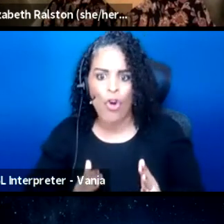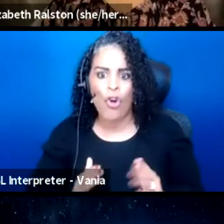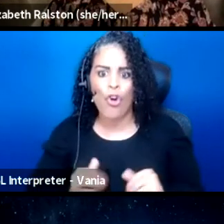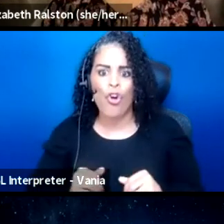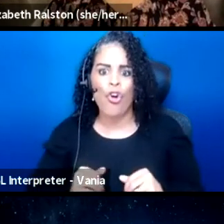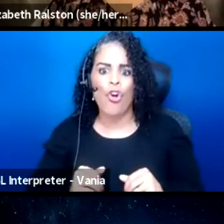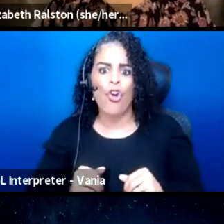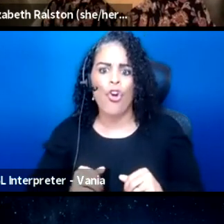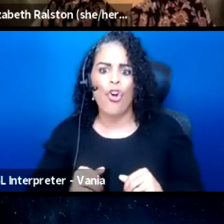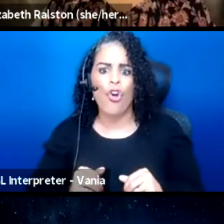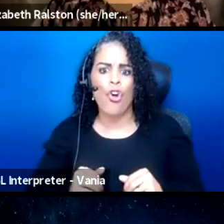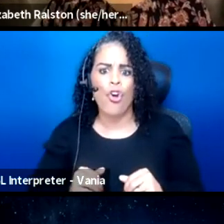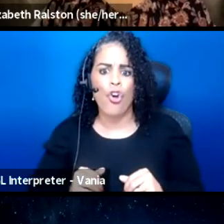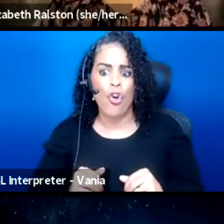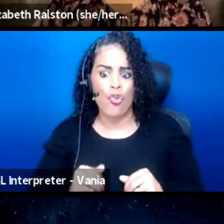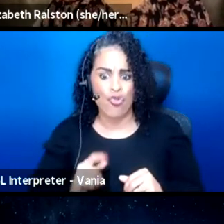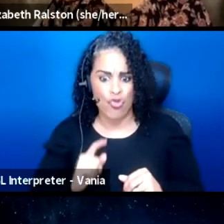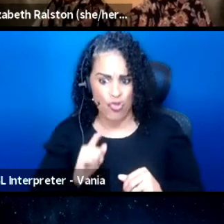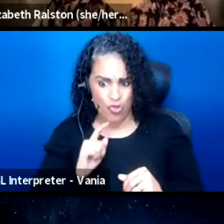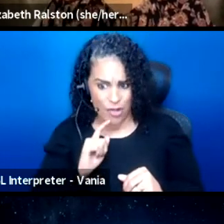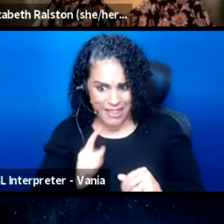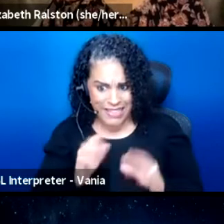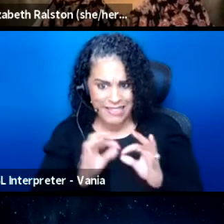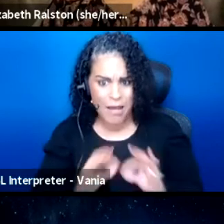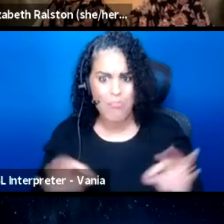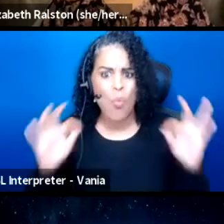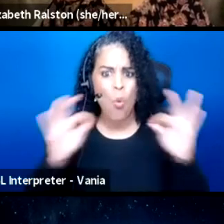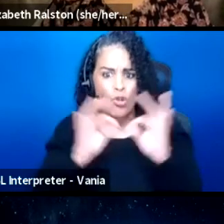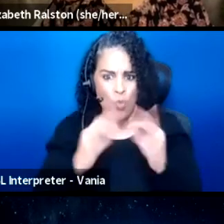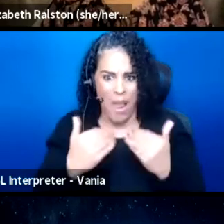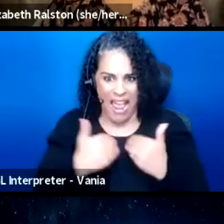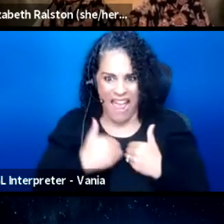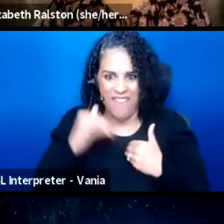it's really important to have that as an option